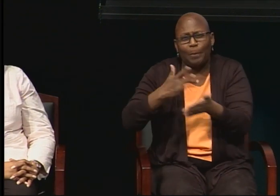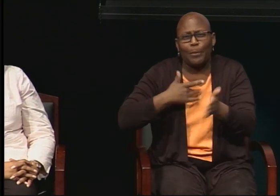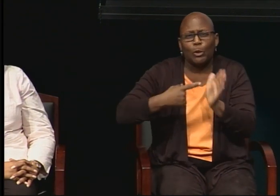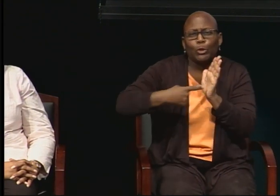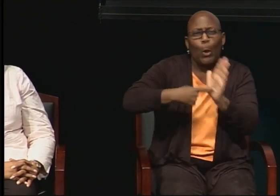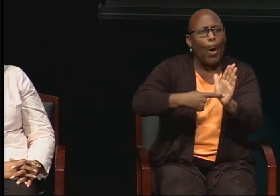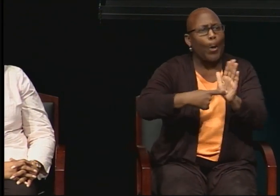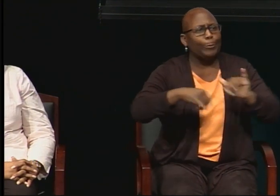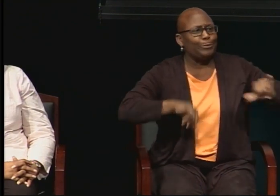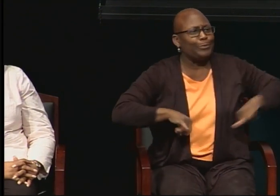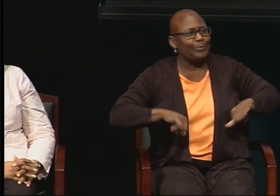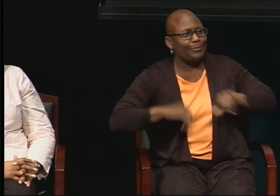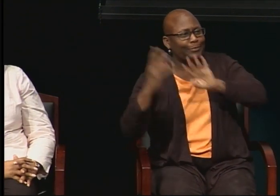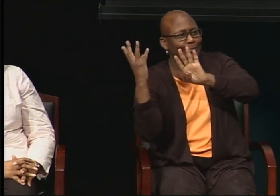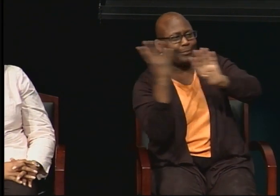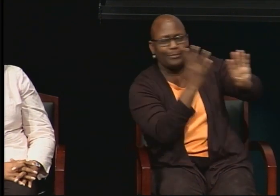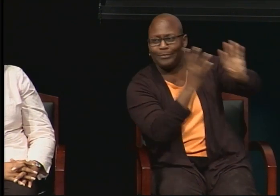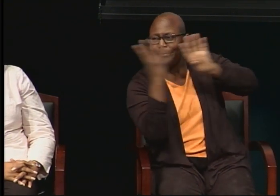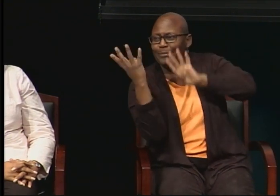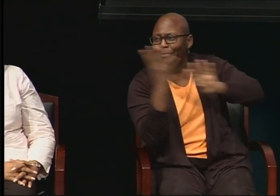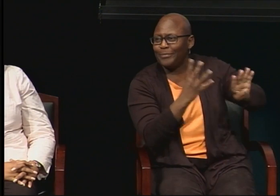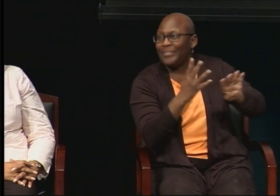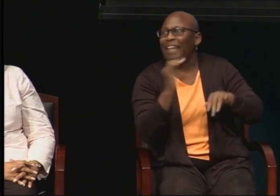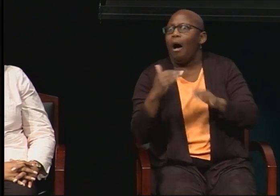And often they came through my classroom to observe how I taught.